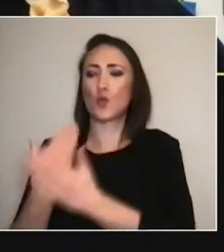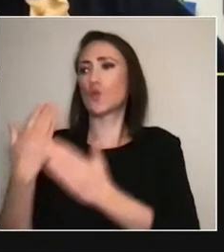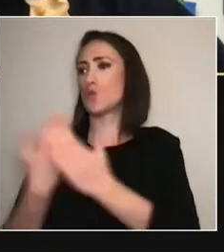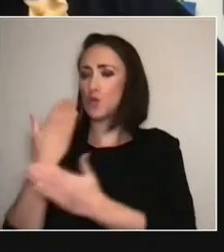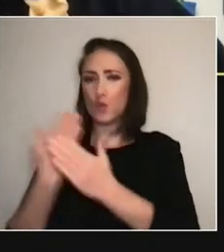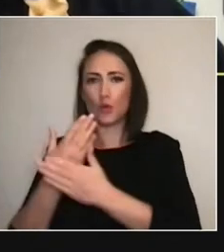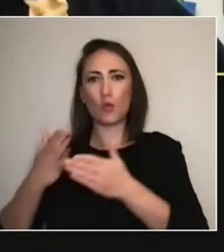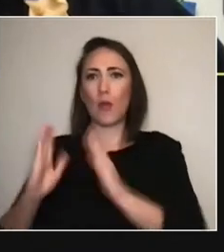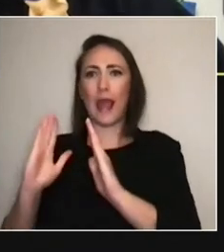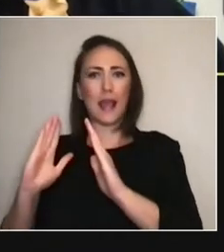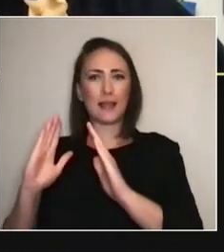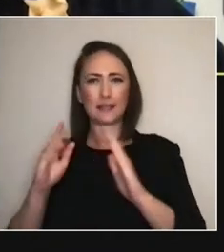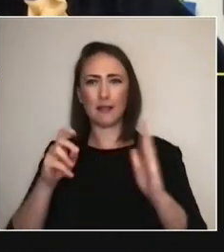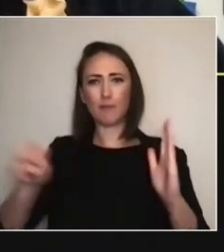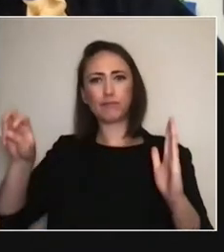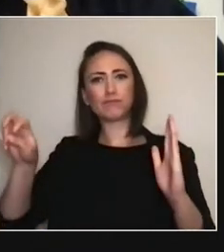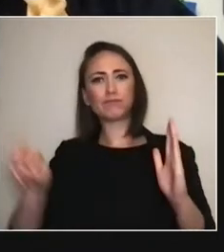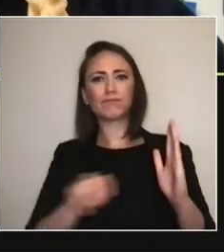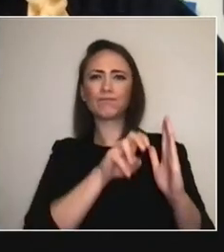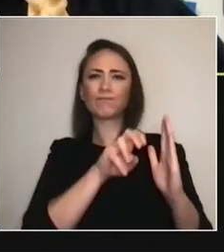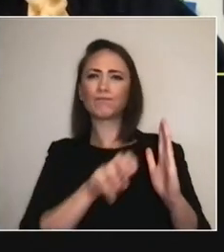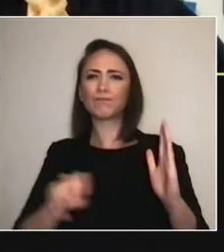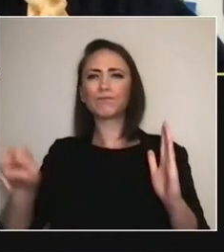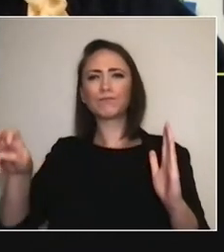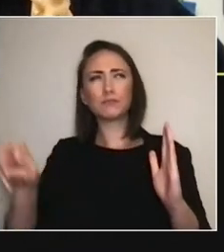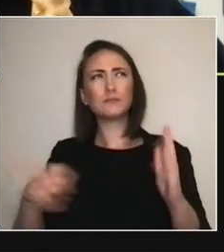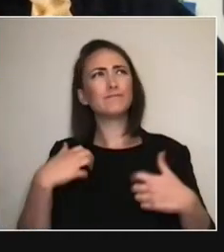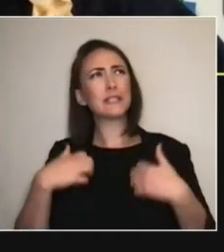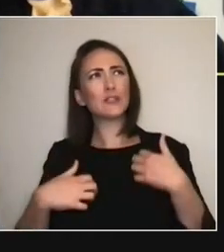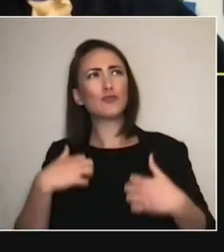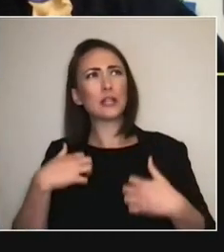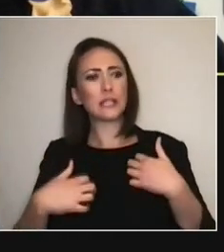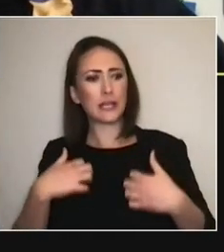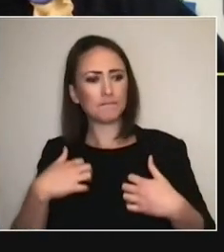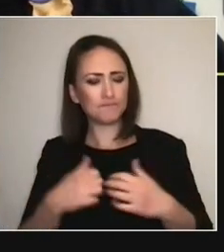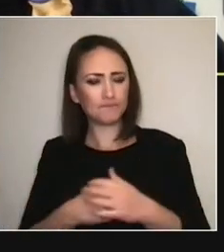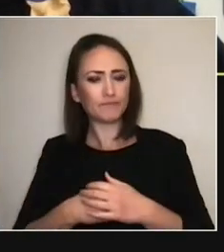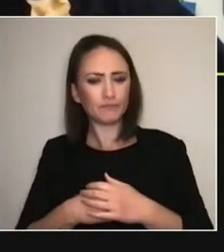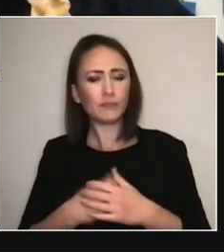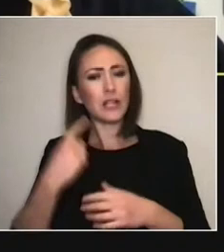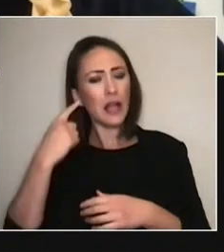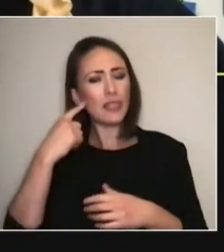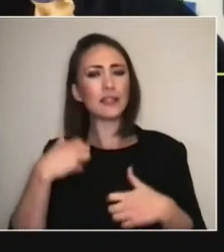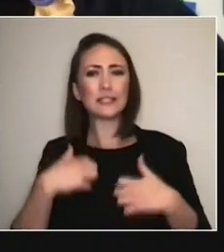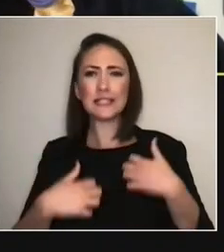But yeah, I think it's really interesting. You know when Catherine was talking about we're excited